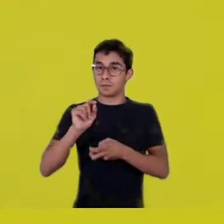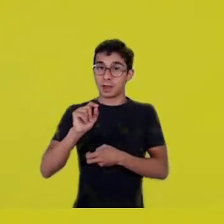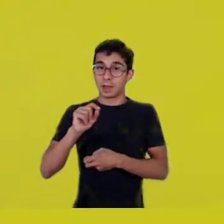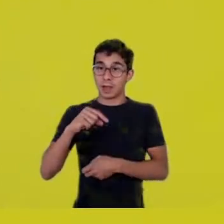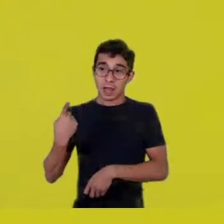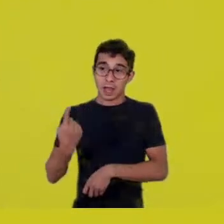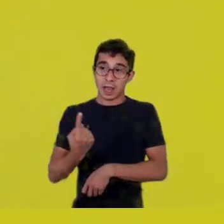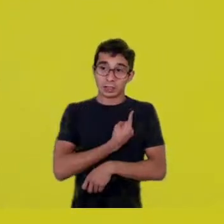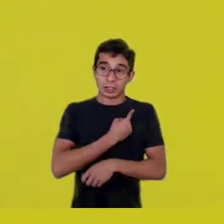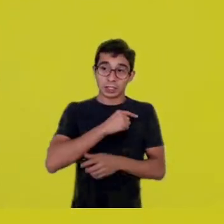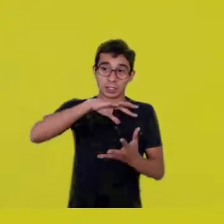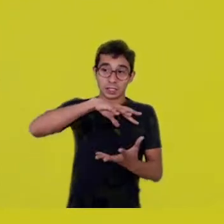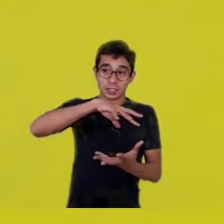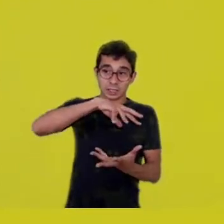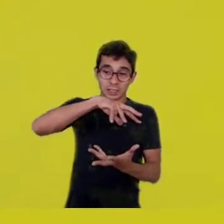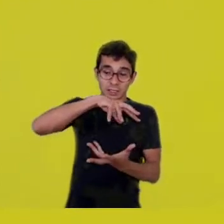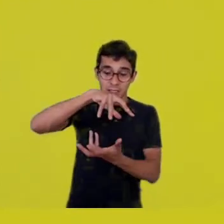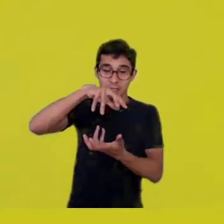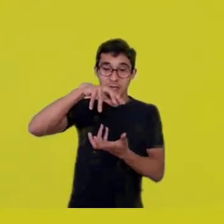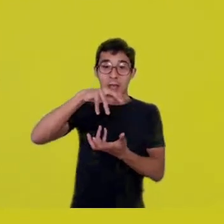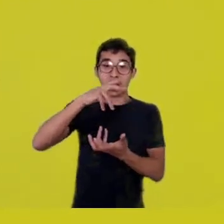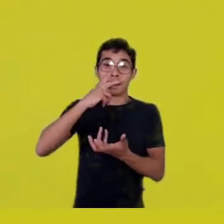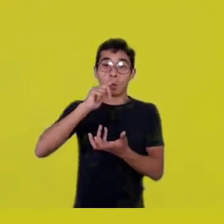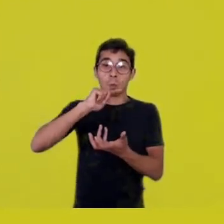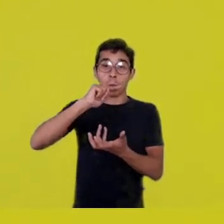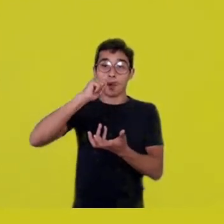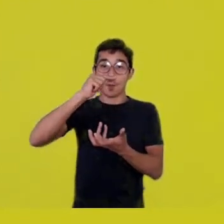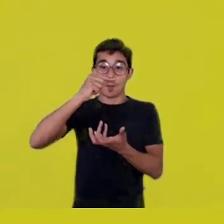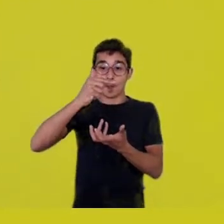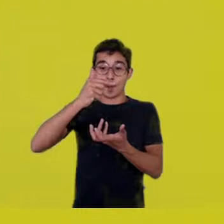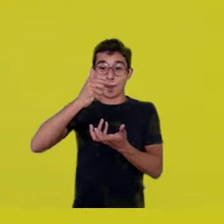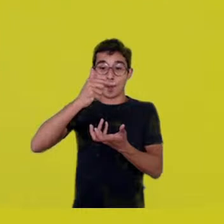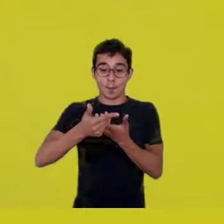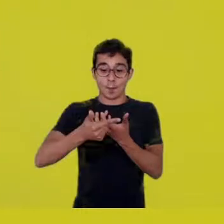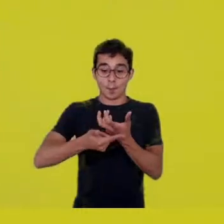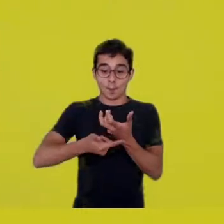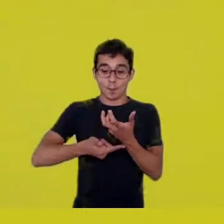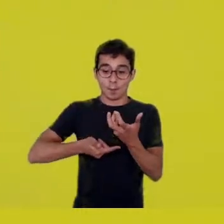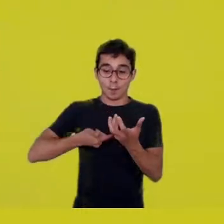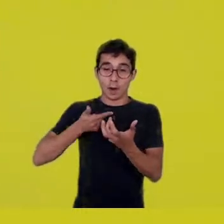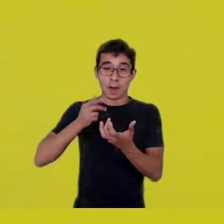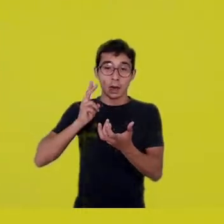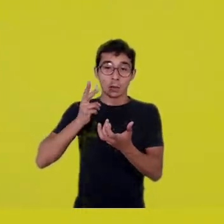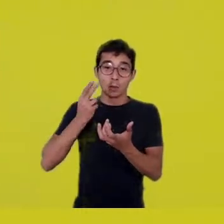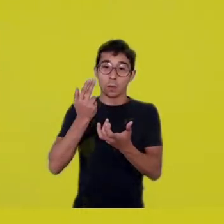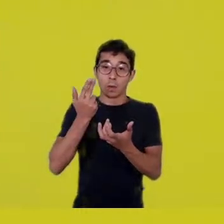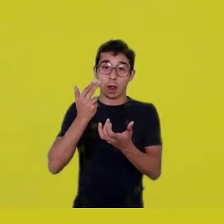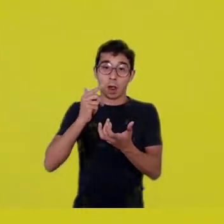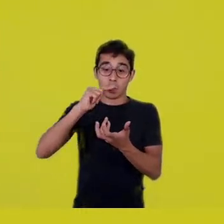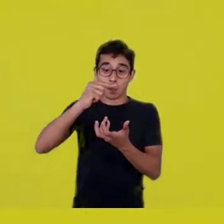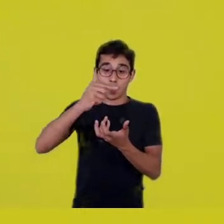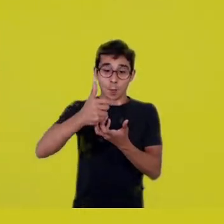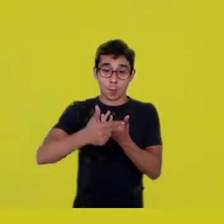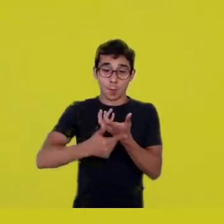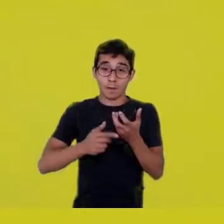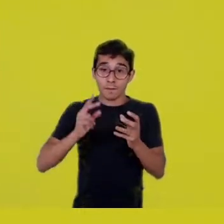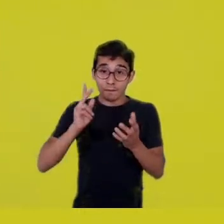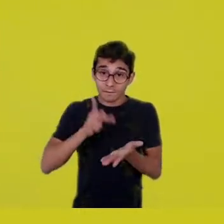We’re getting closer to the narrative of the flat Earth. In real experience.